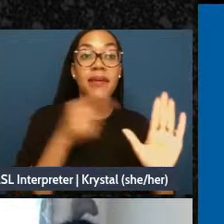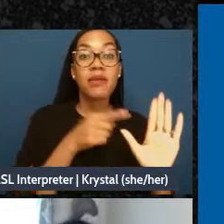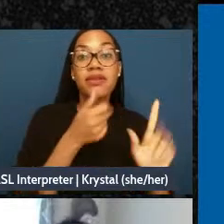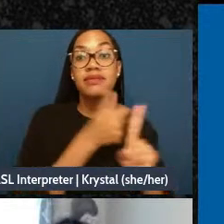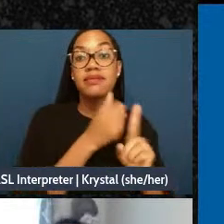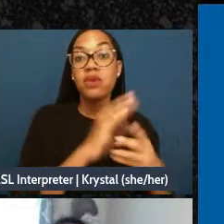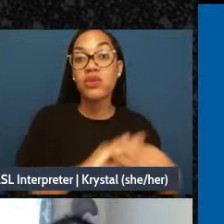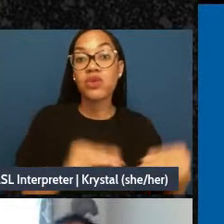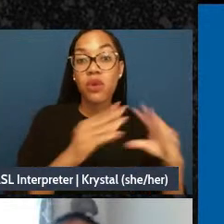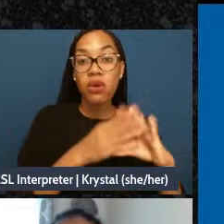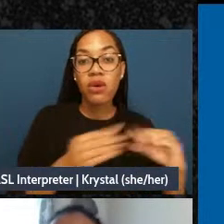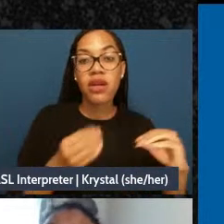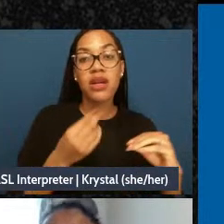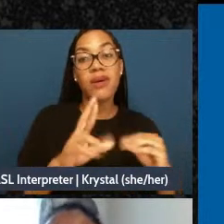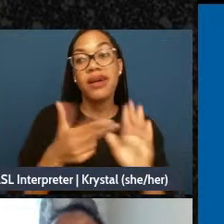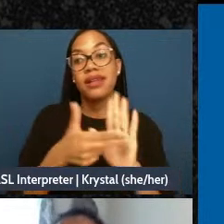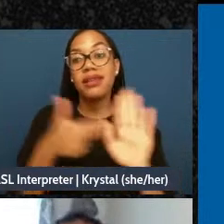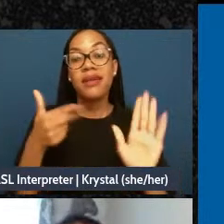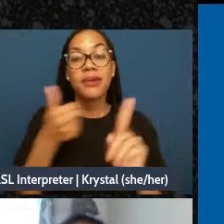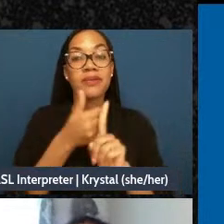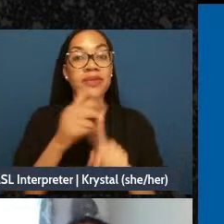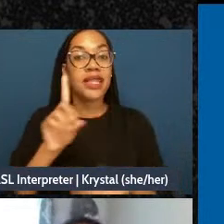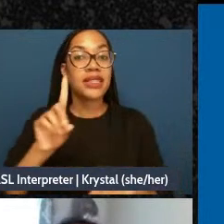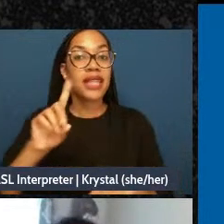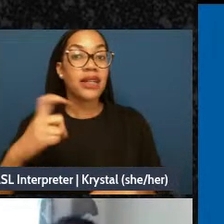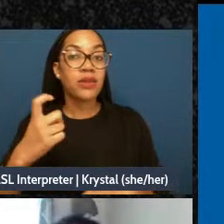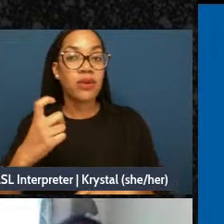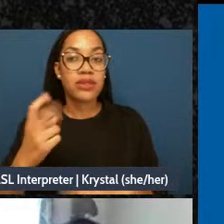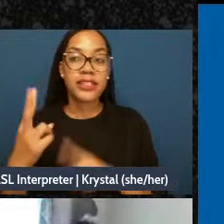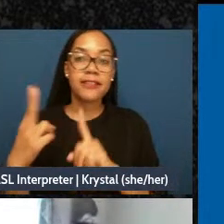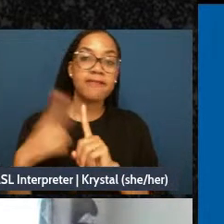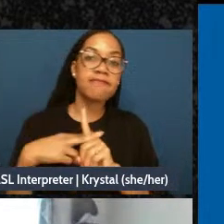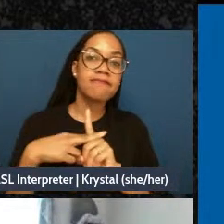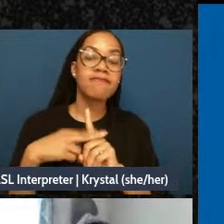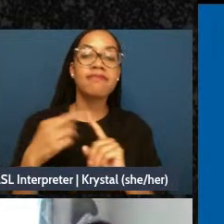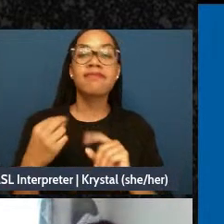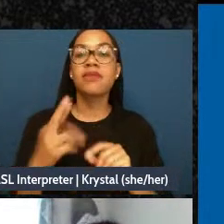diagnoses or that which is enacted upon me so that I can access